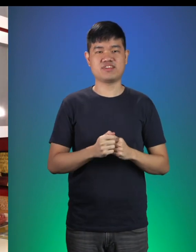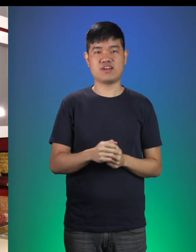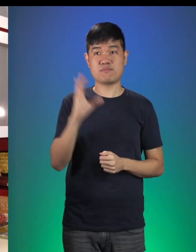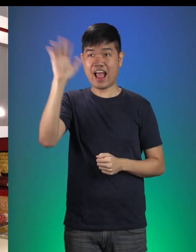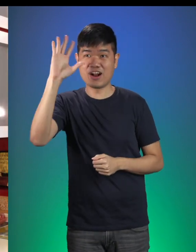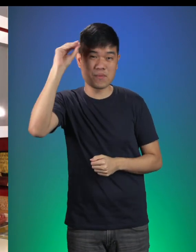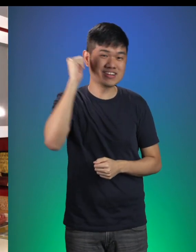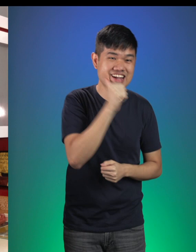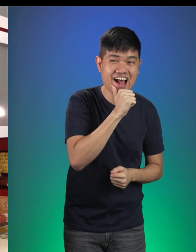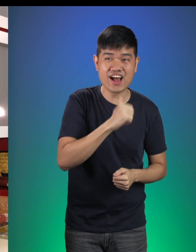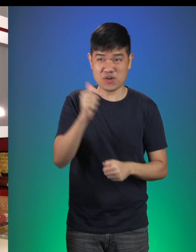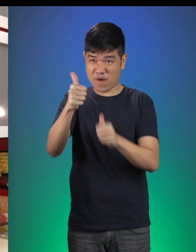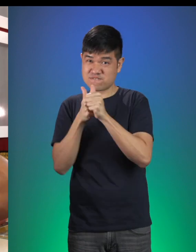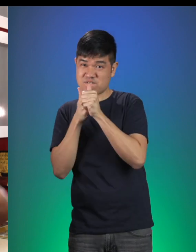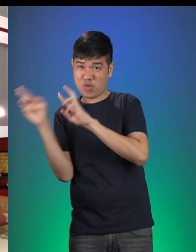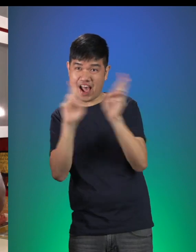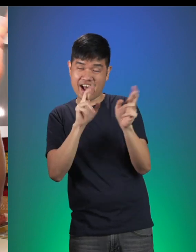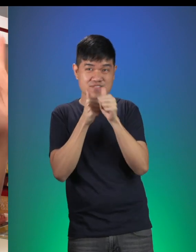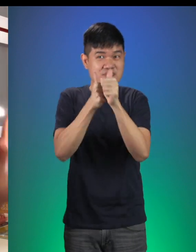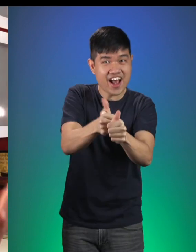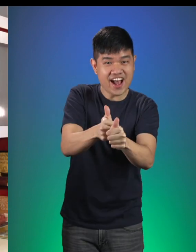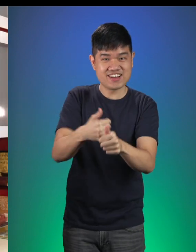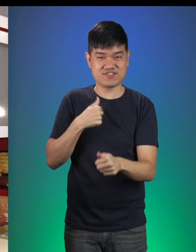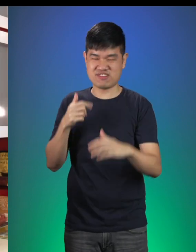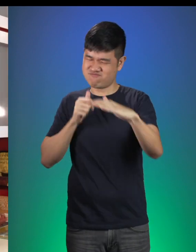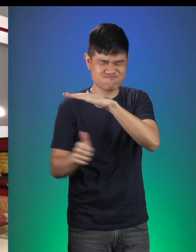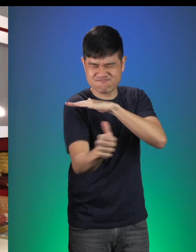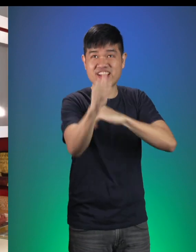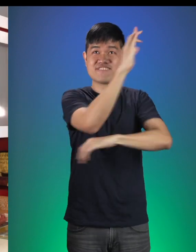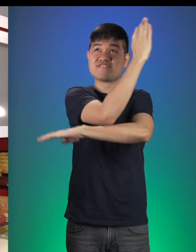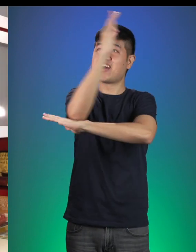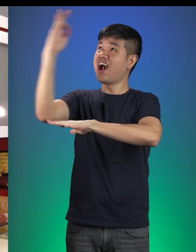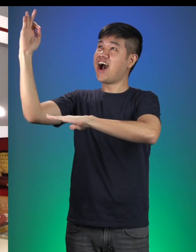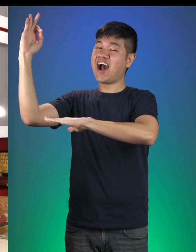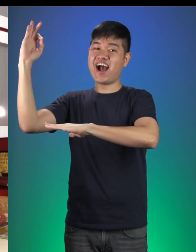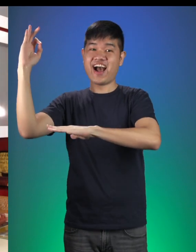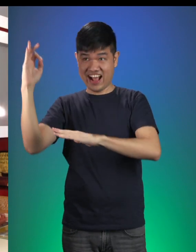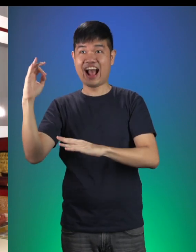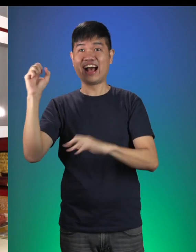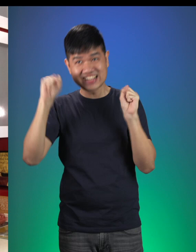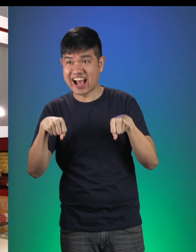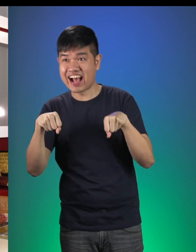are you ready to follow with me on an adventure through the forest? If you are, let’s go.